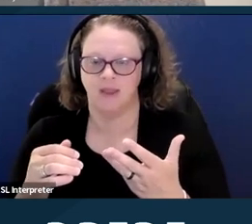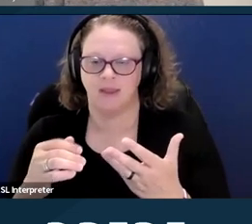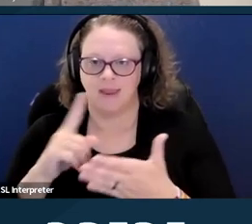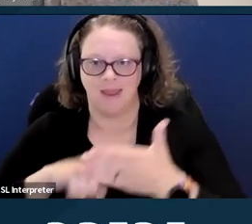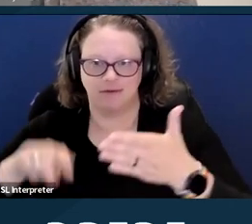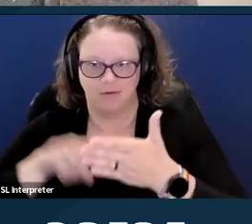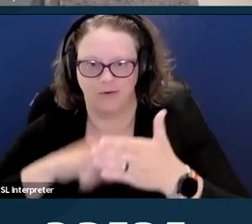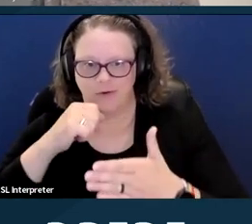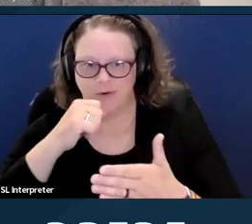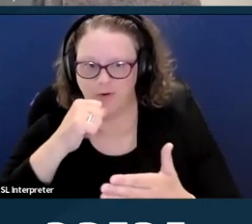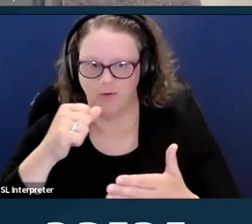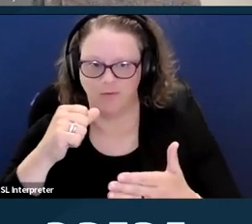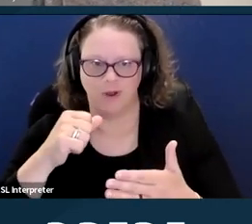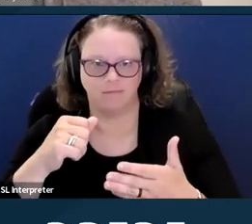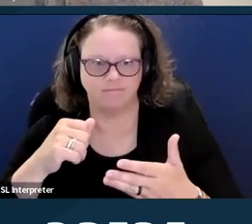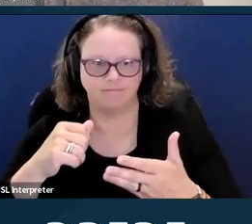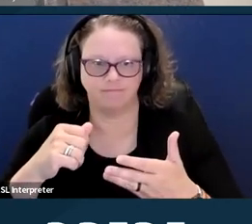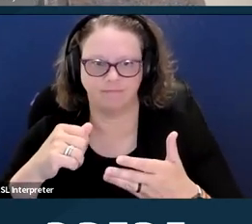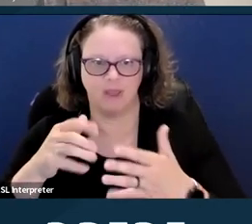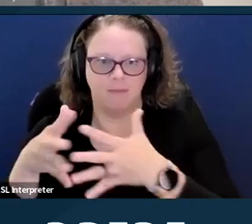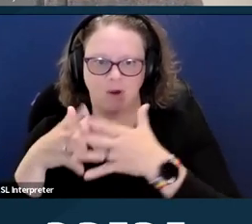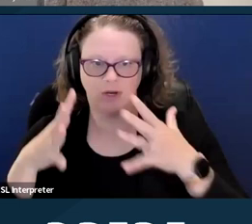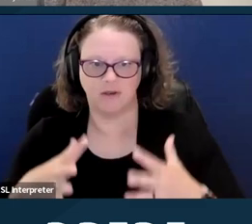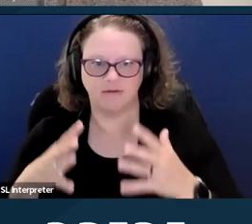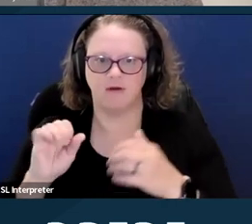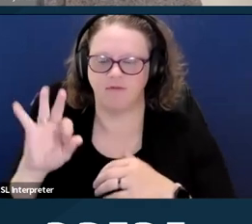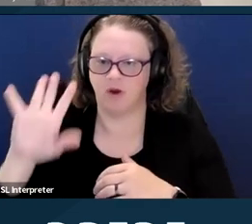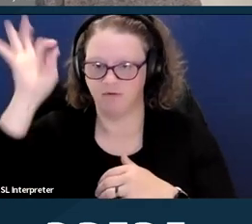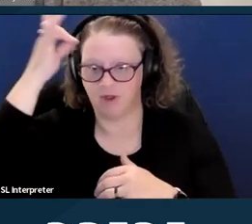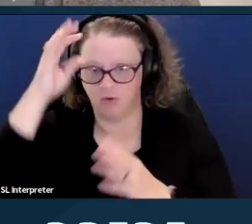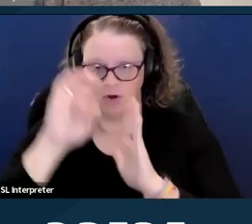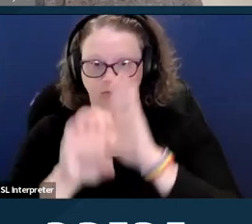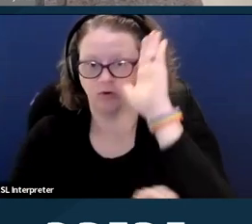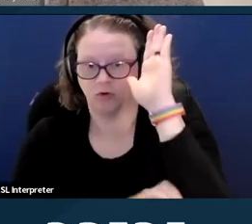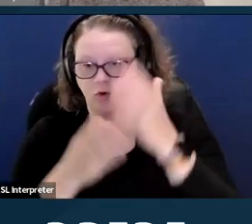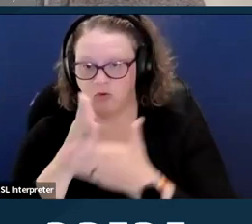And currently, 3 million women with disabilities live in states that have banned